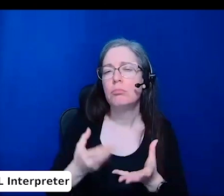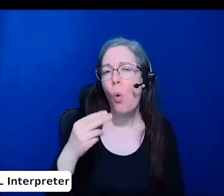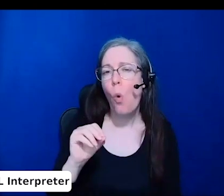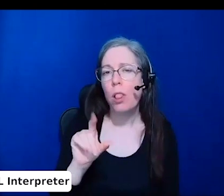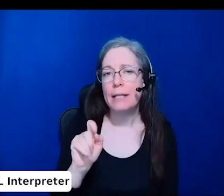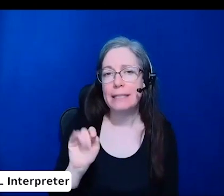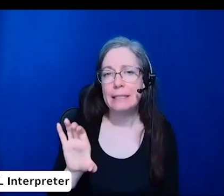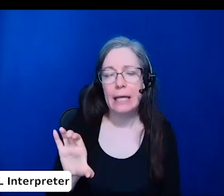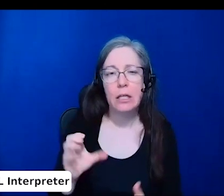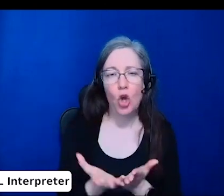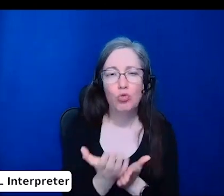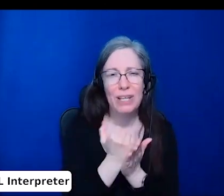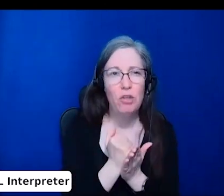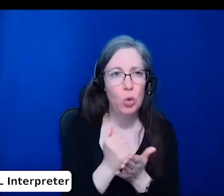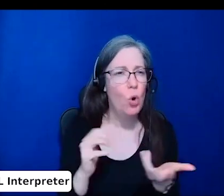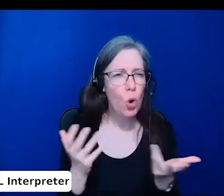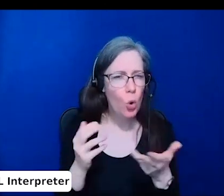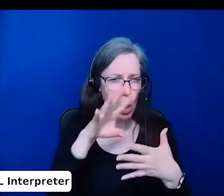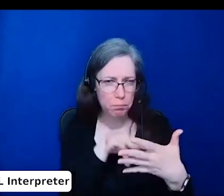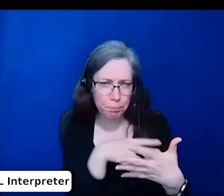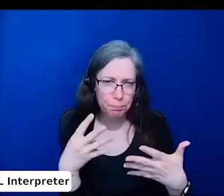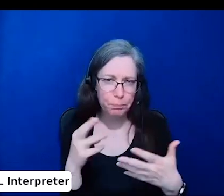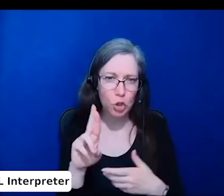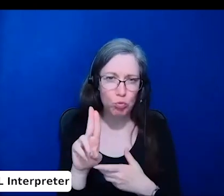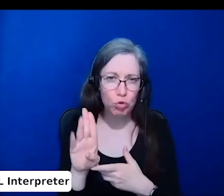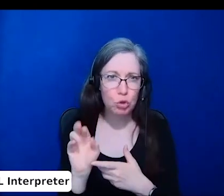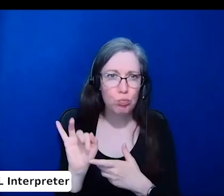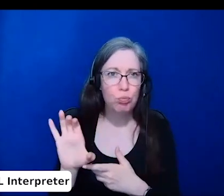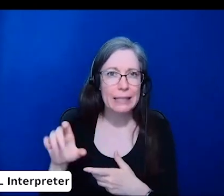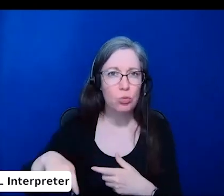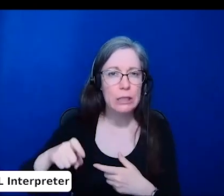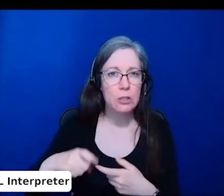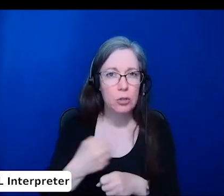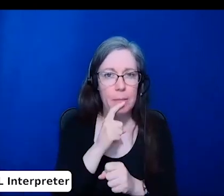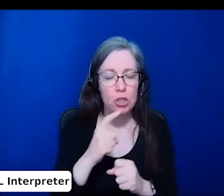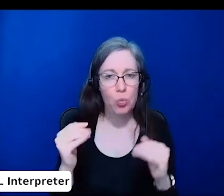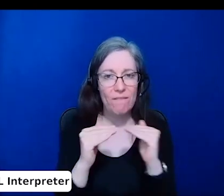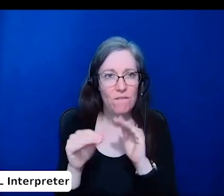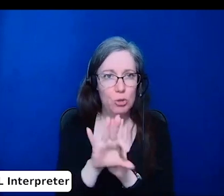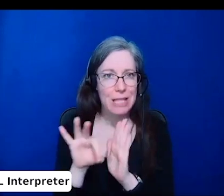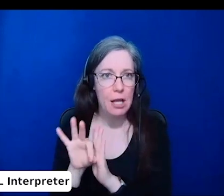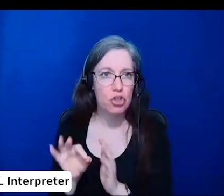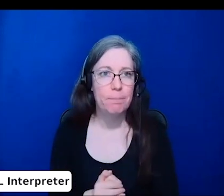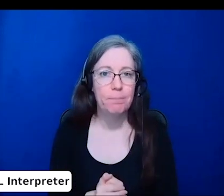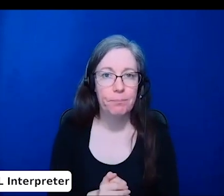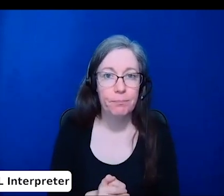throughout this process. Then lastly, how will feedback be collected anonymously,